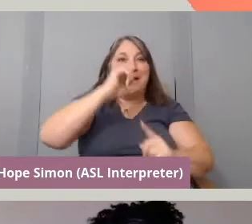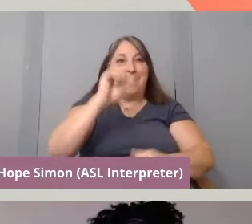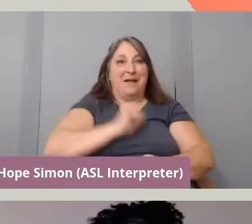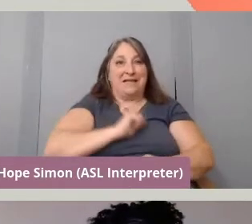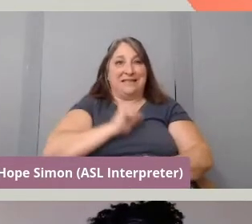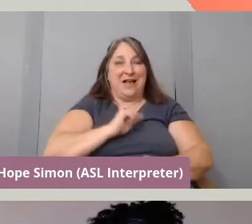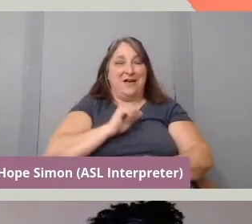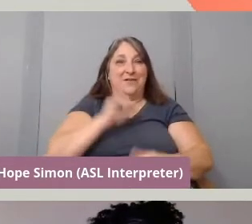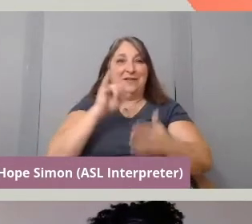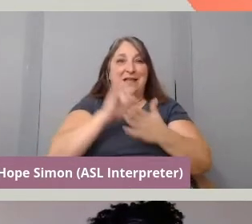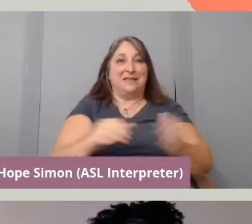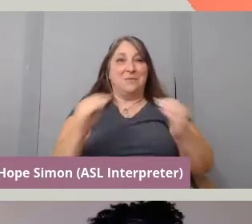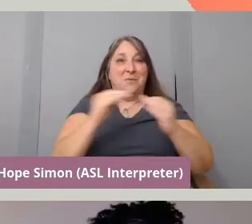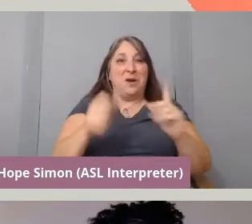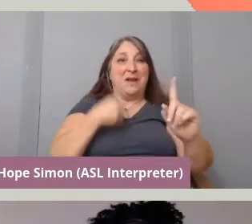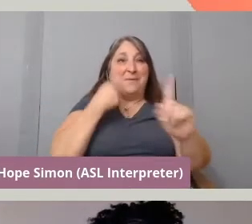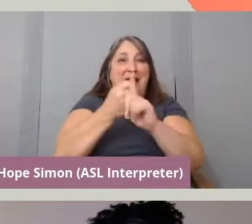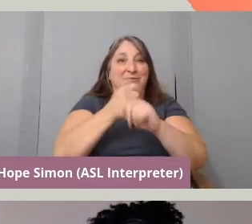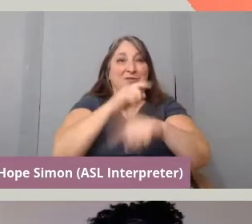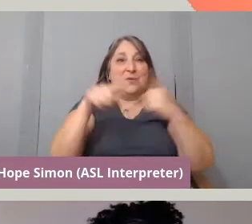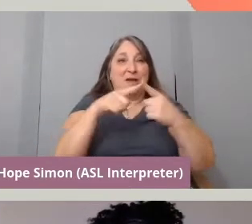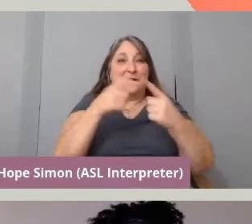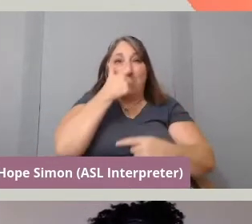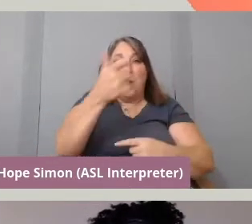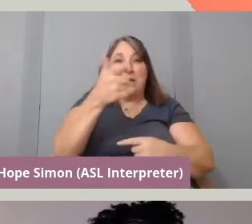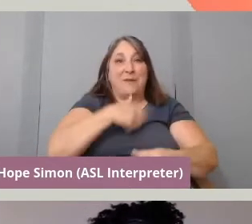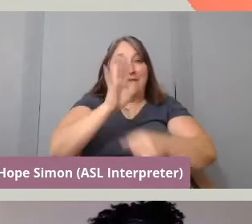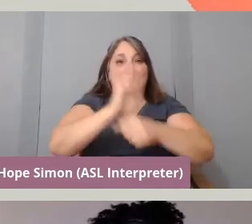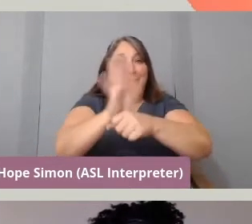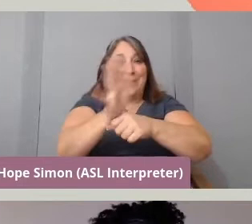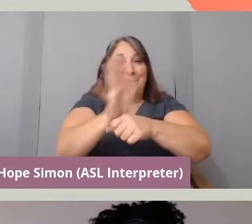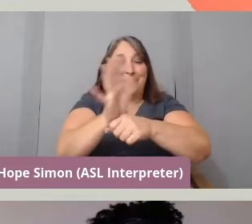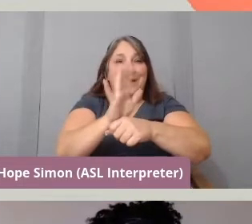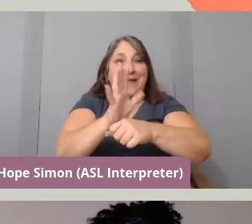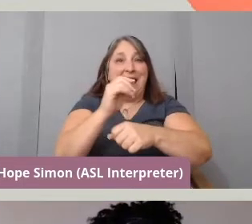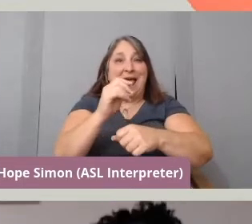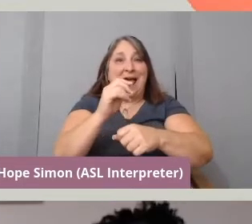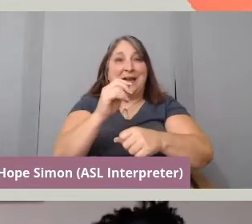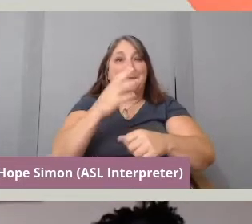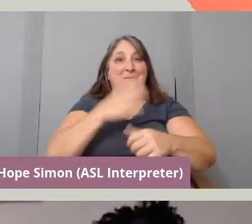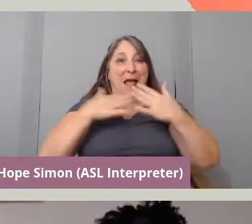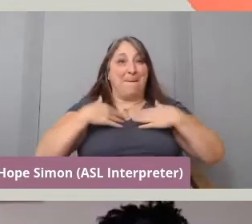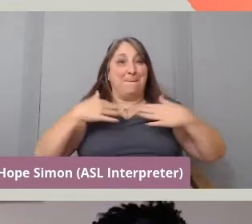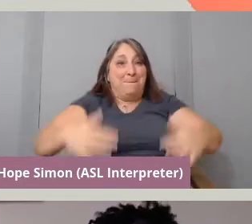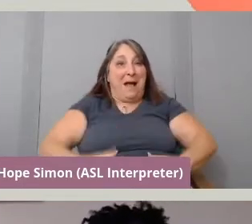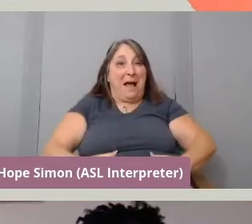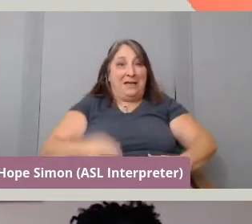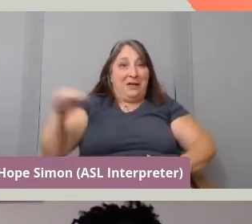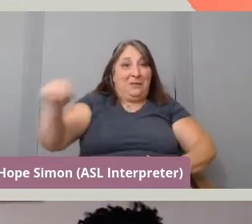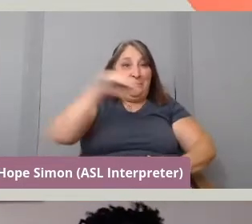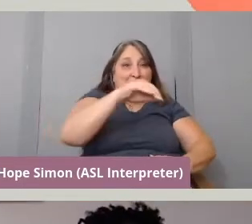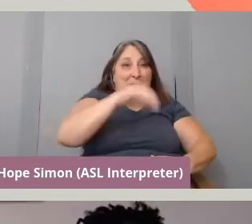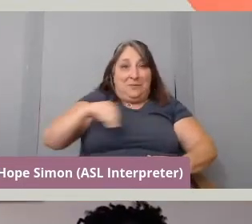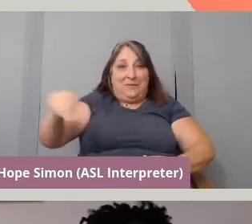and not my body which is even more impactful when you watch my film and realize that the placement of my body